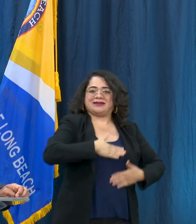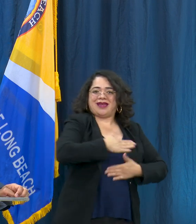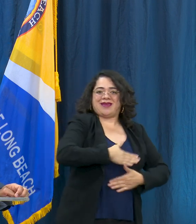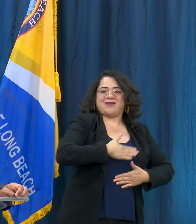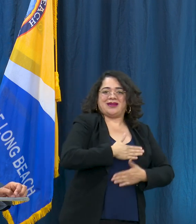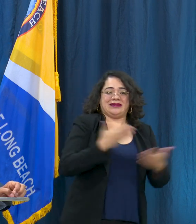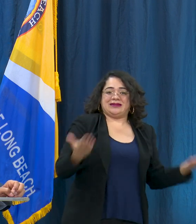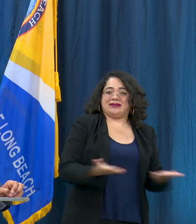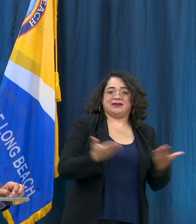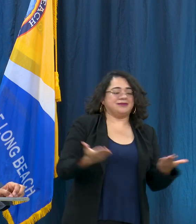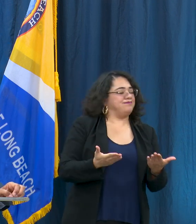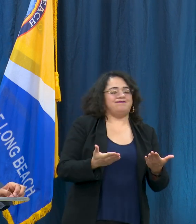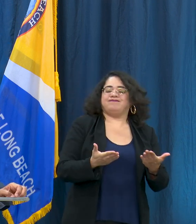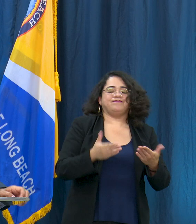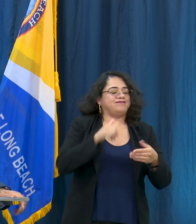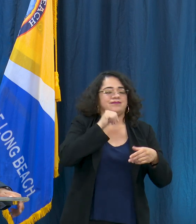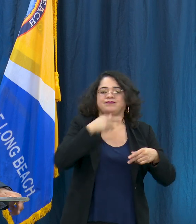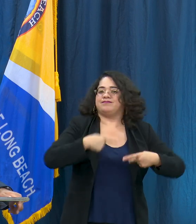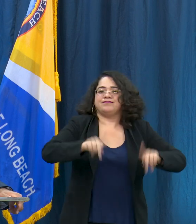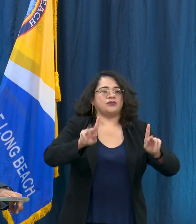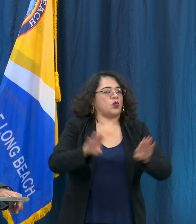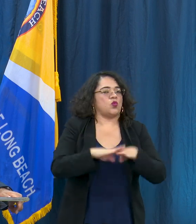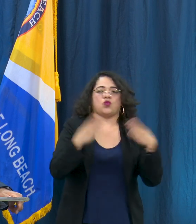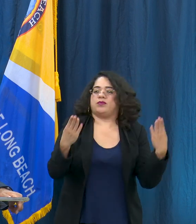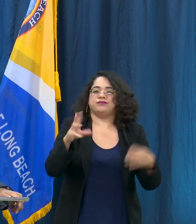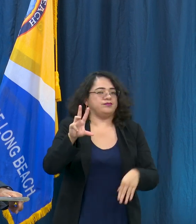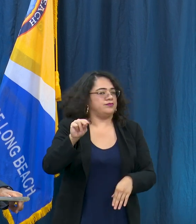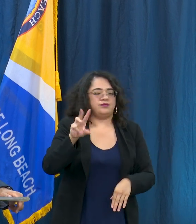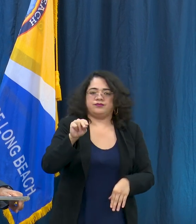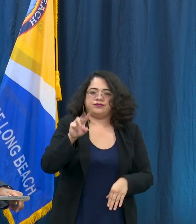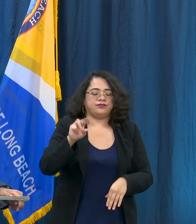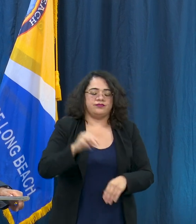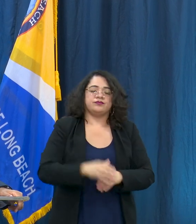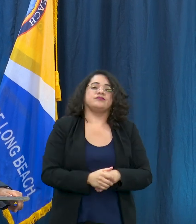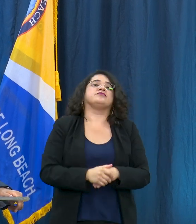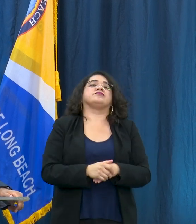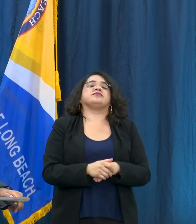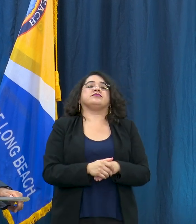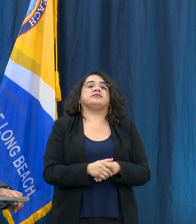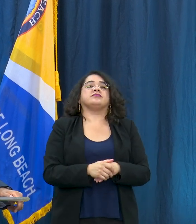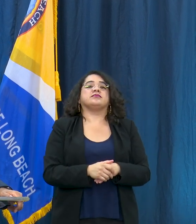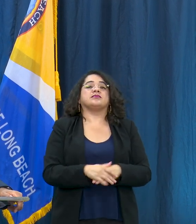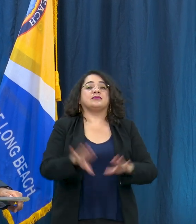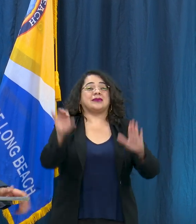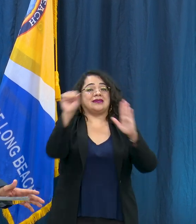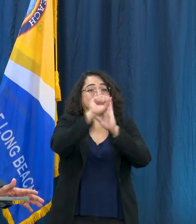allowed to open. I also want to note that the state is expected they either just